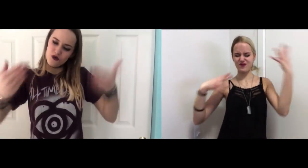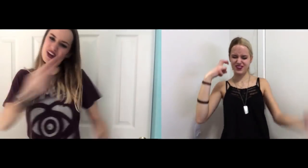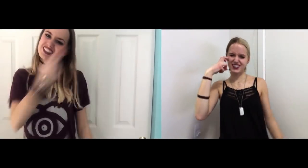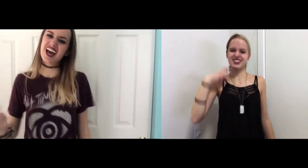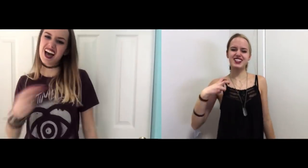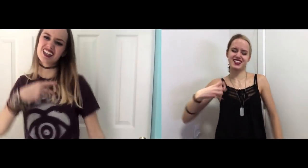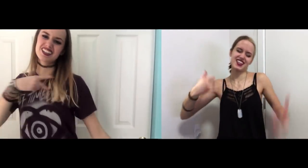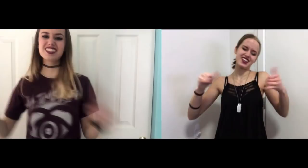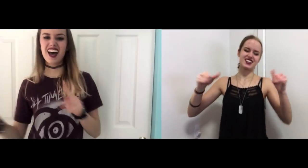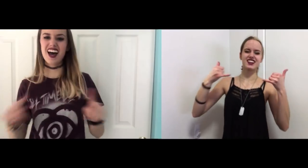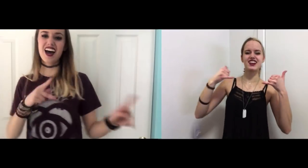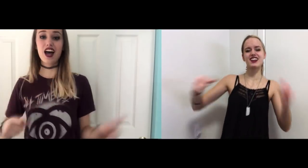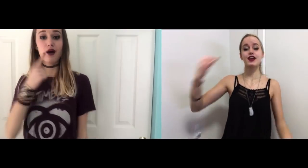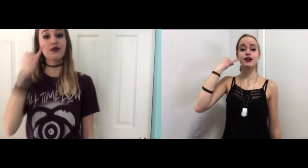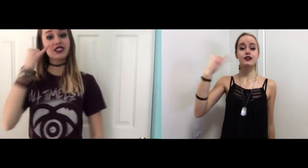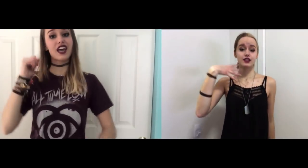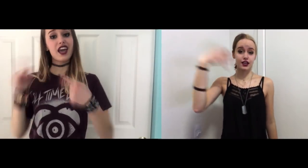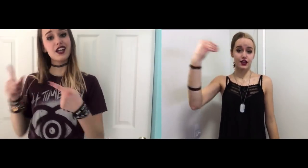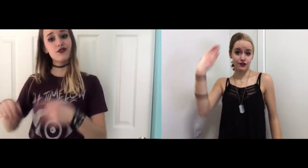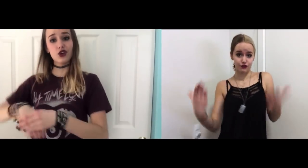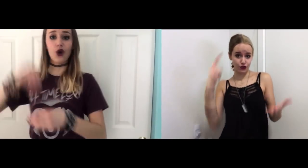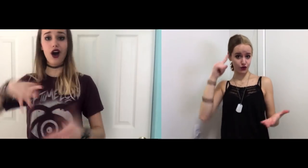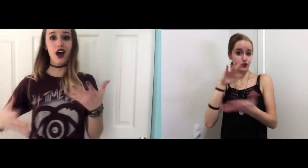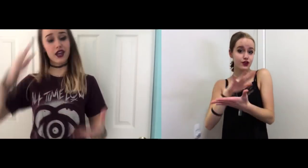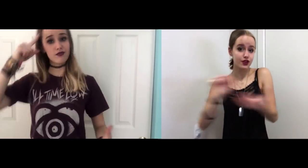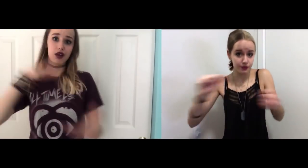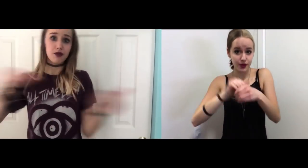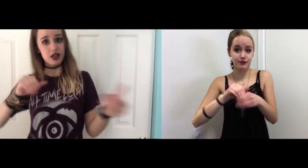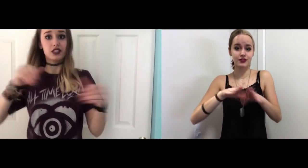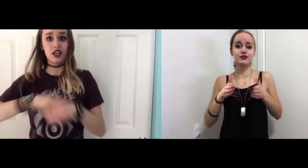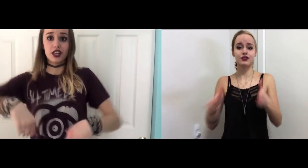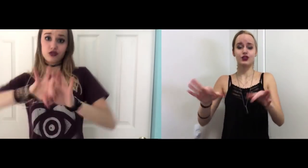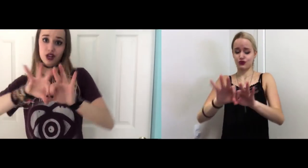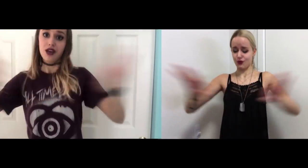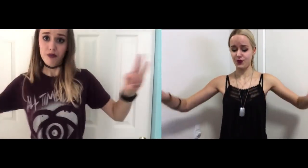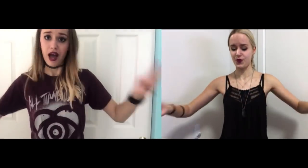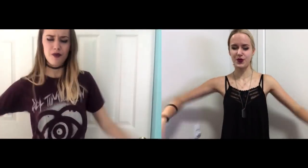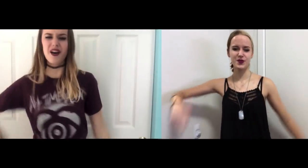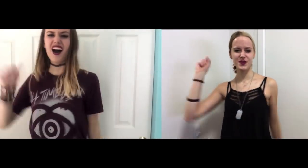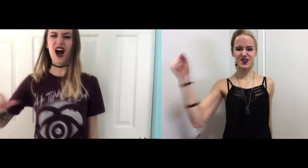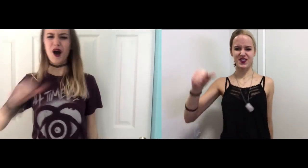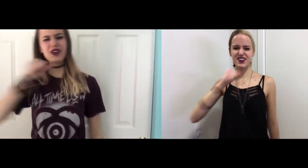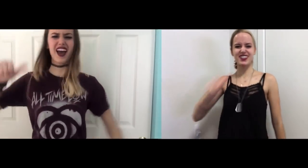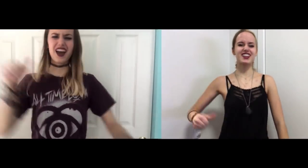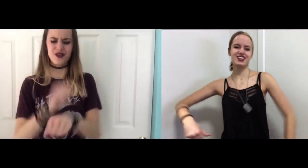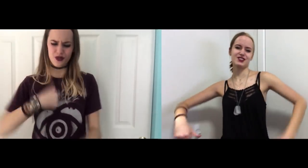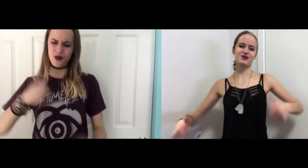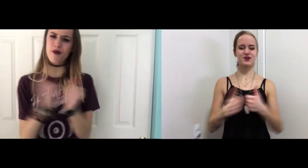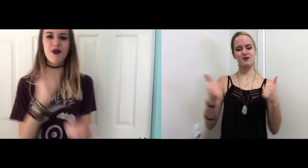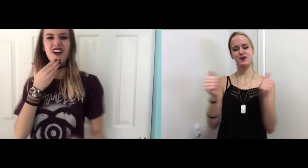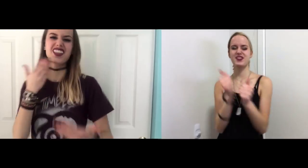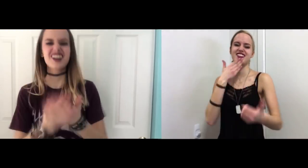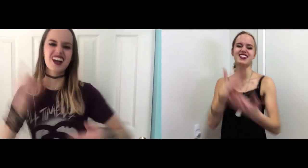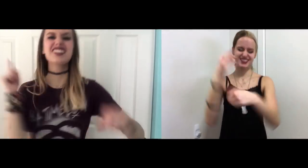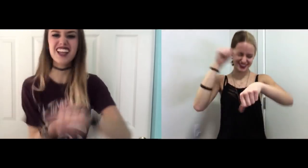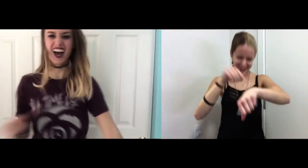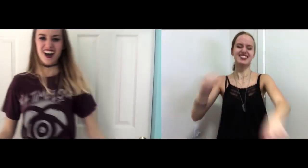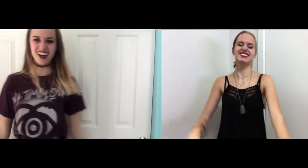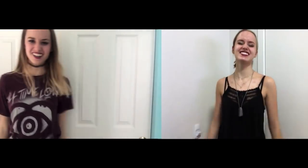Raise hell and turn it up! Saying "If you go out you might pass out in a drain pipe." Oh yeah, Don't threaten me with a good time